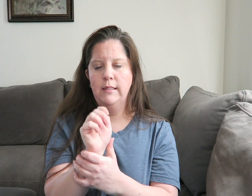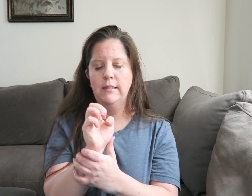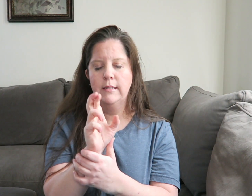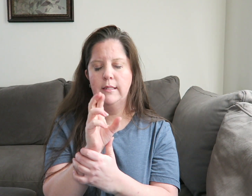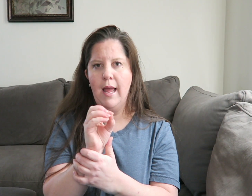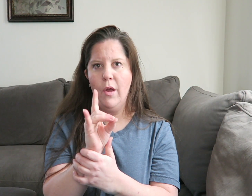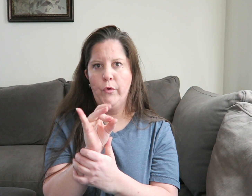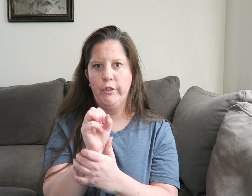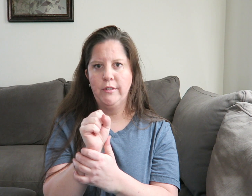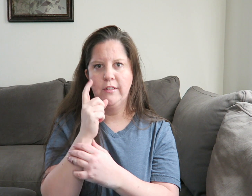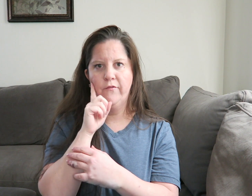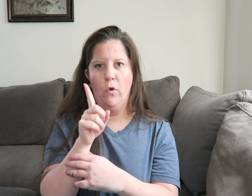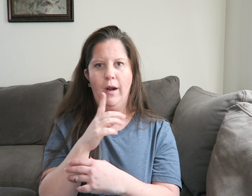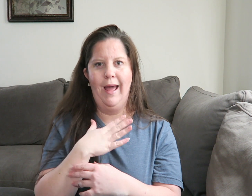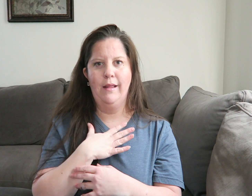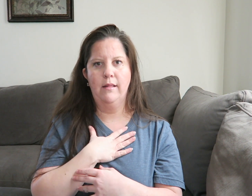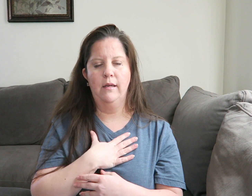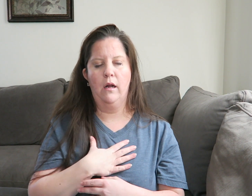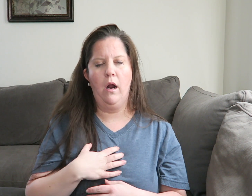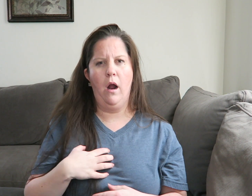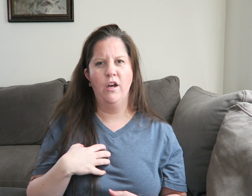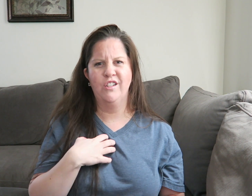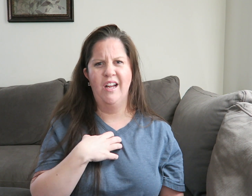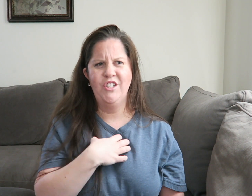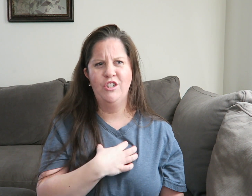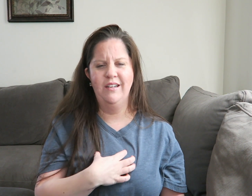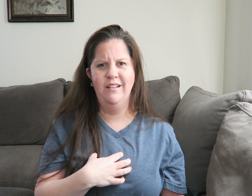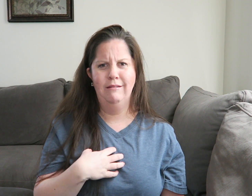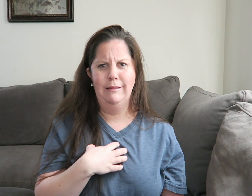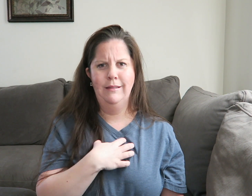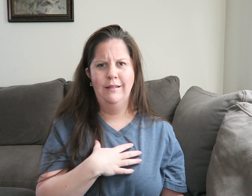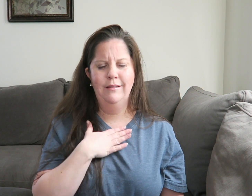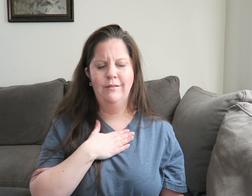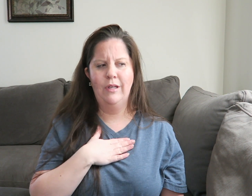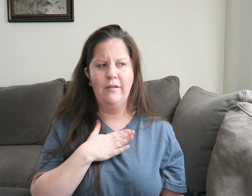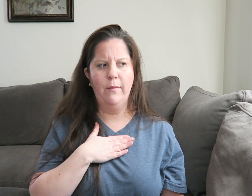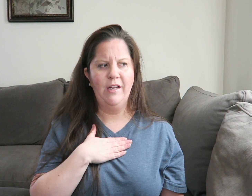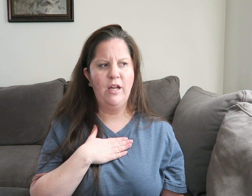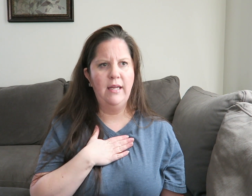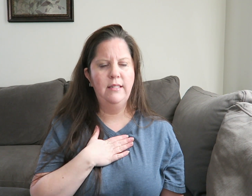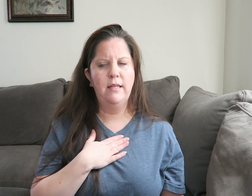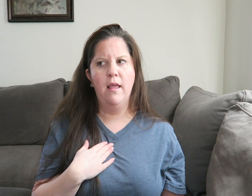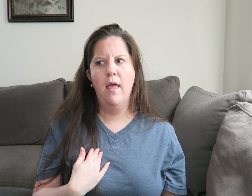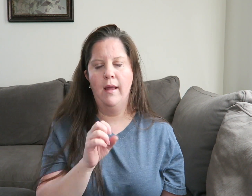Steroids is for like the congestion for my chest